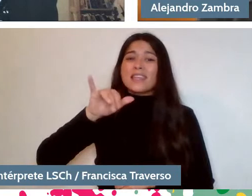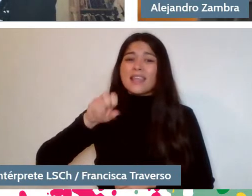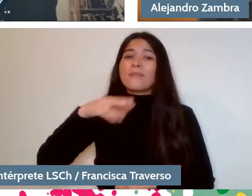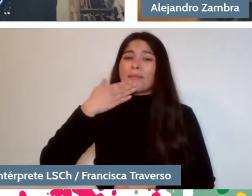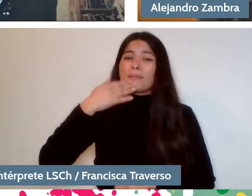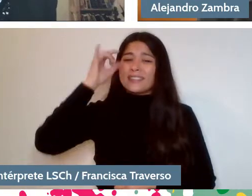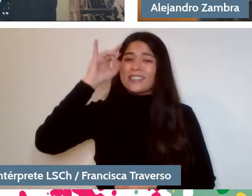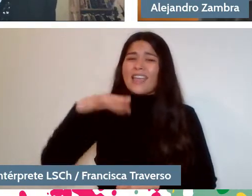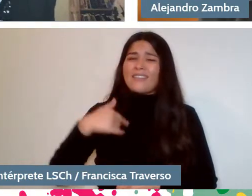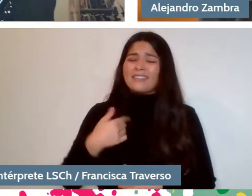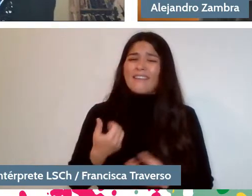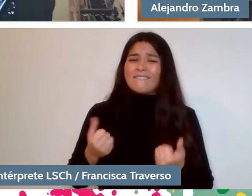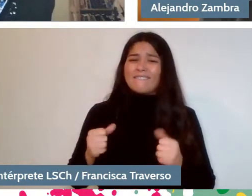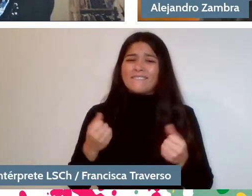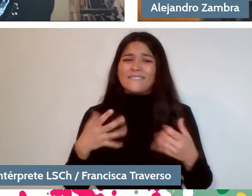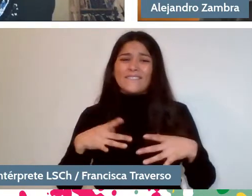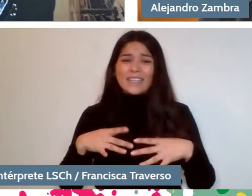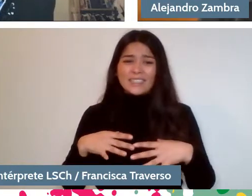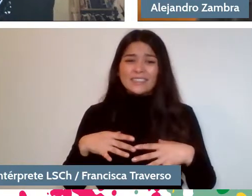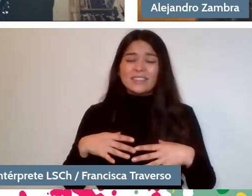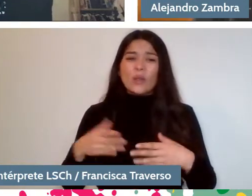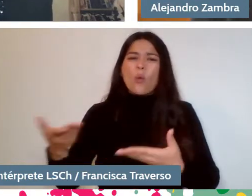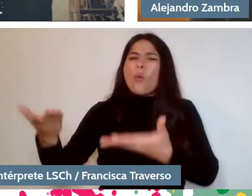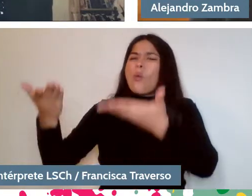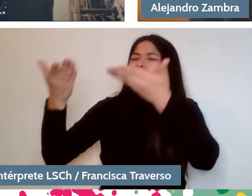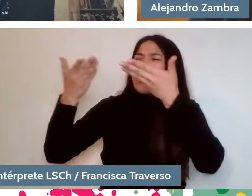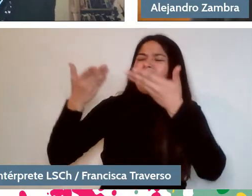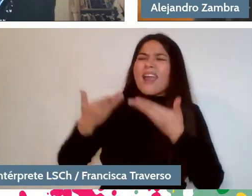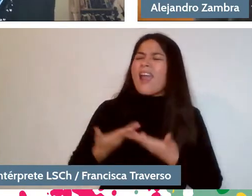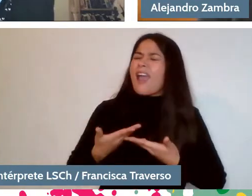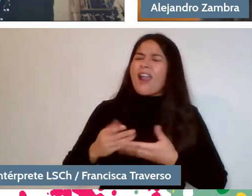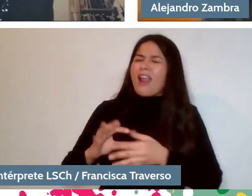And it was, really, a great gift to be able to reread Alejandro's work.